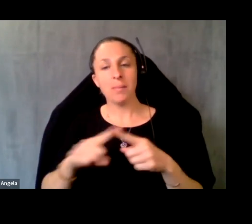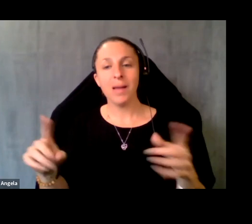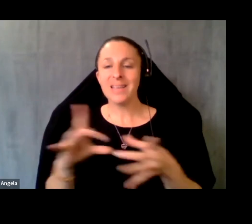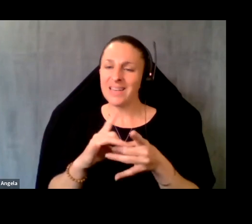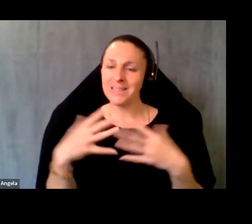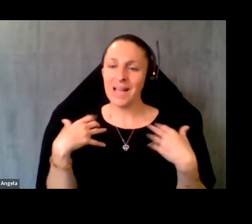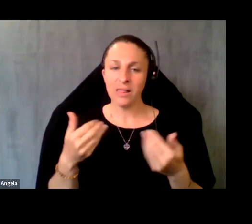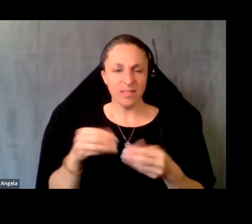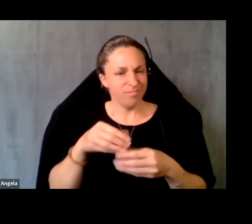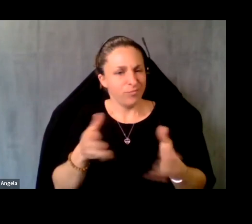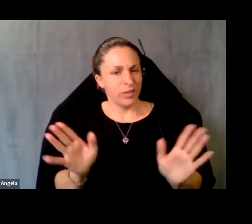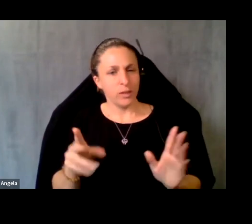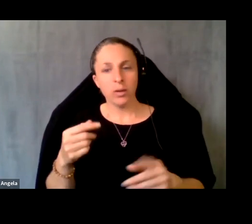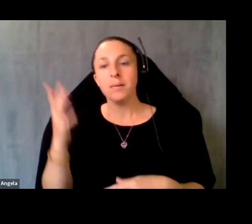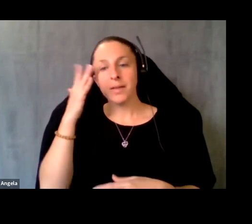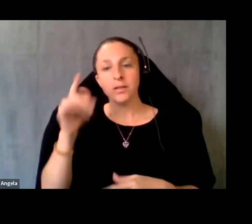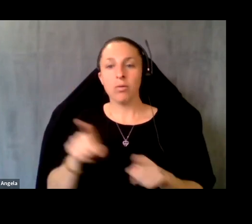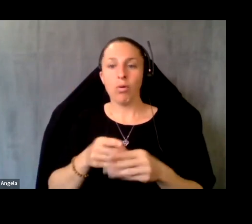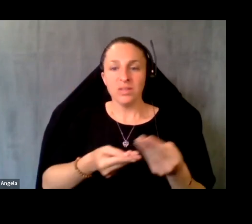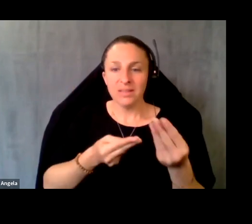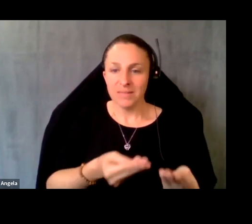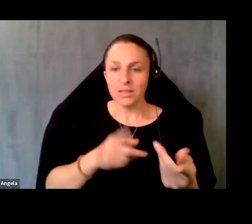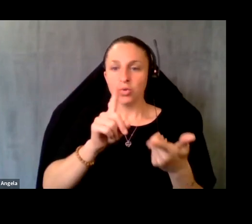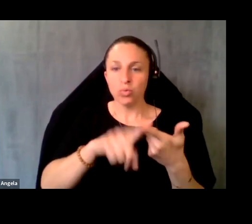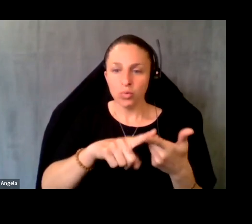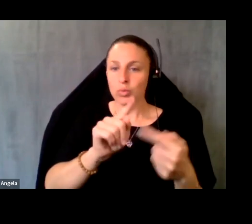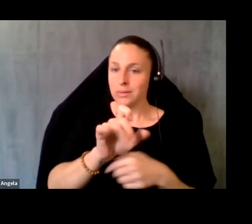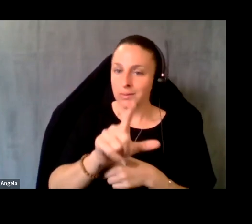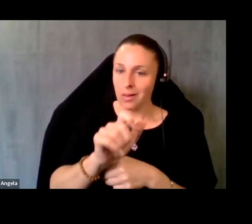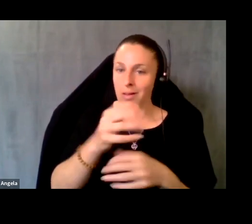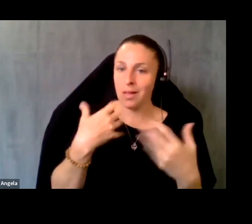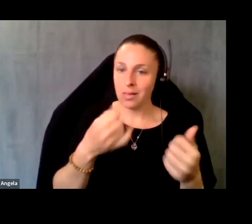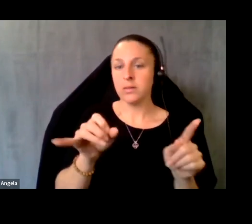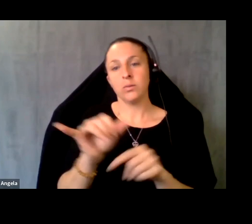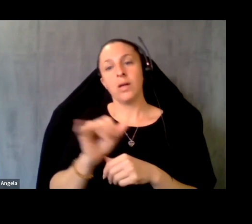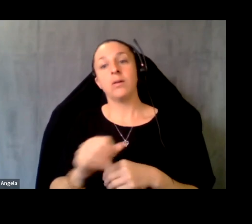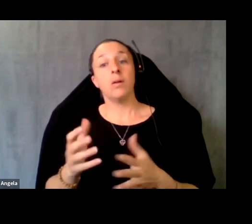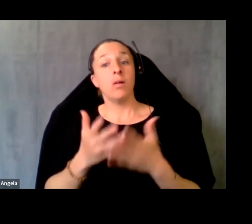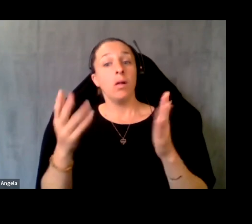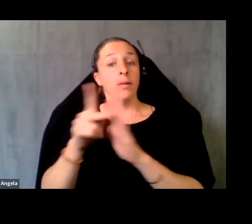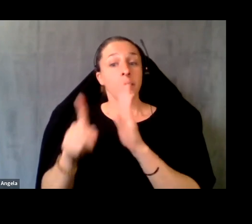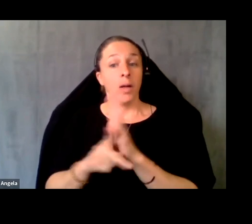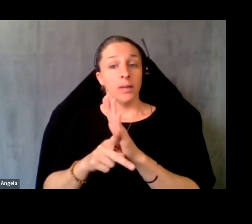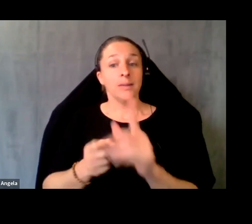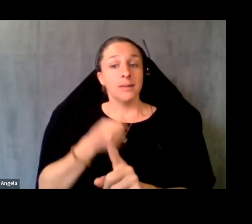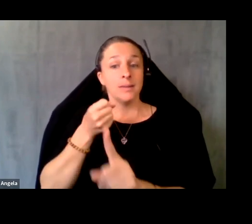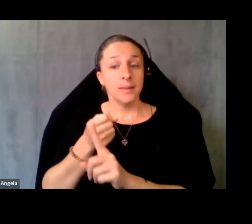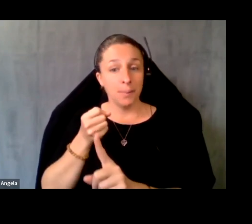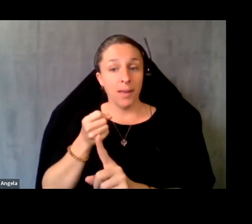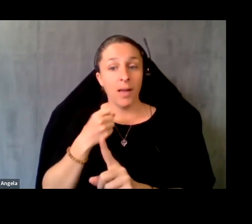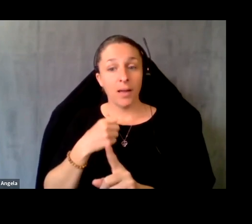general, because that also feeds in to tele health as well, and a lot of the policies impact the